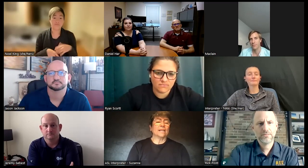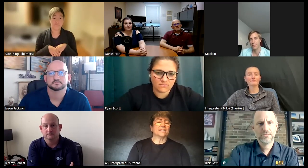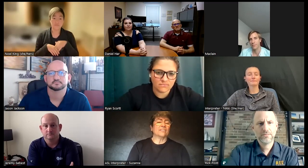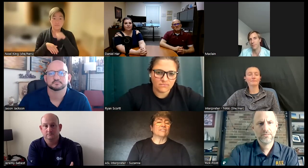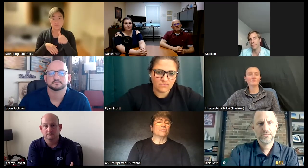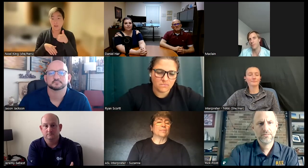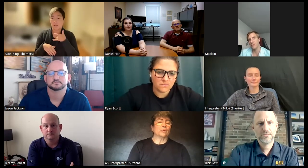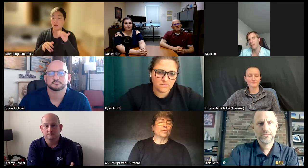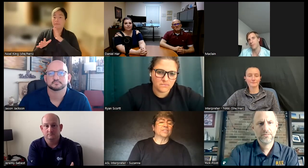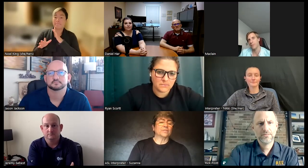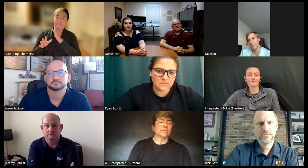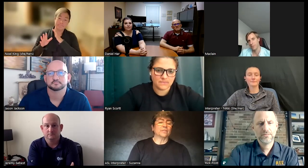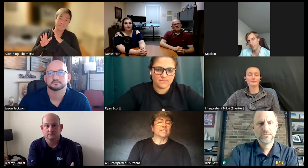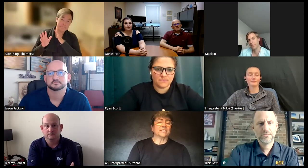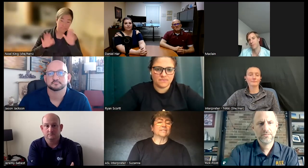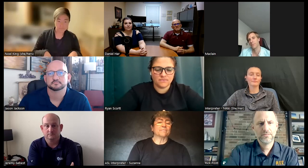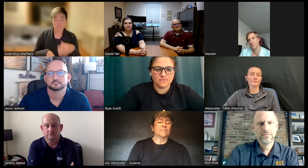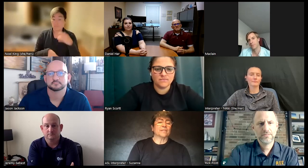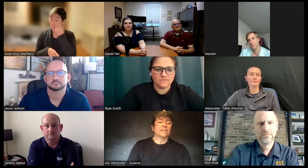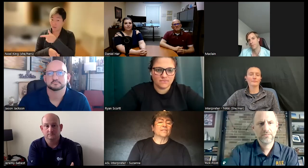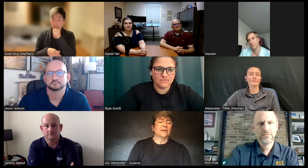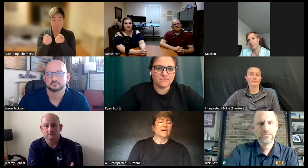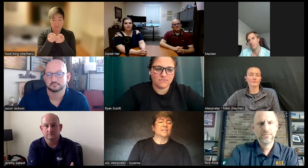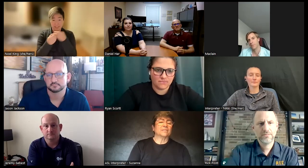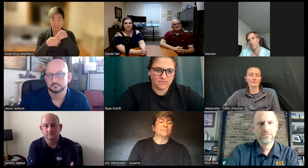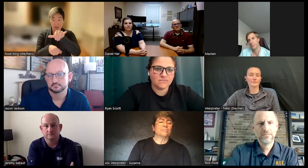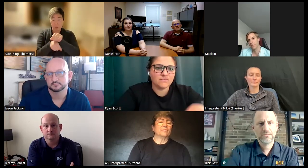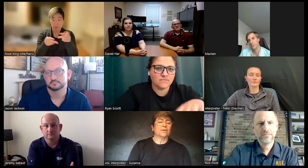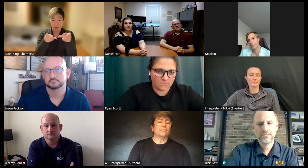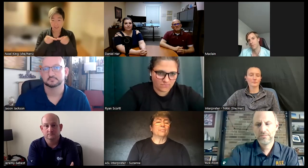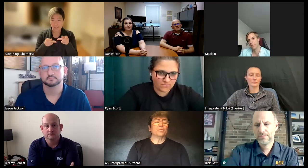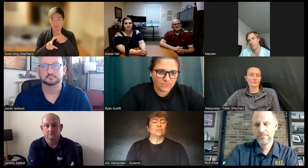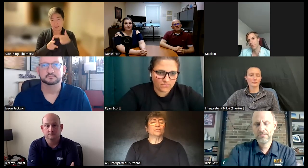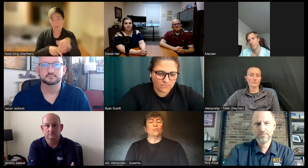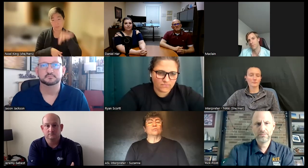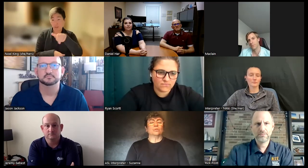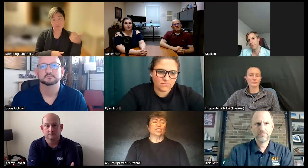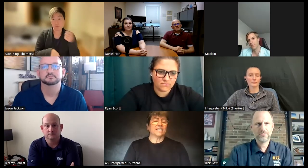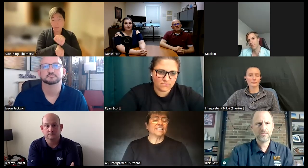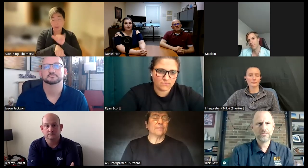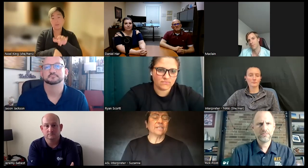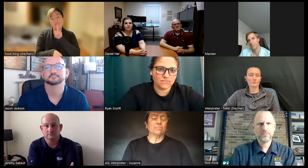rights of people with disabilities uh some some people don't just accept it